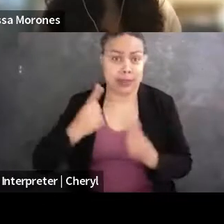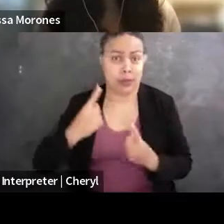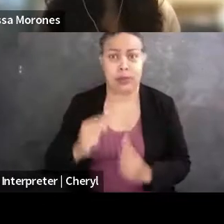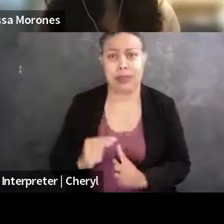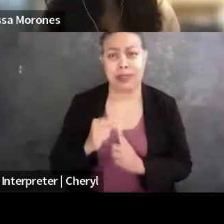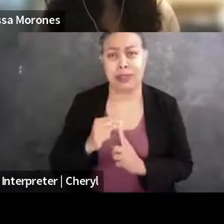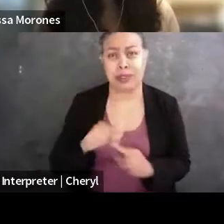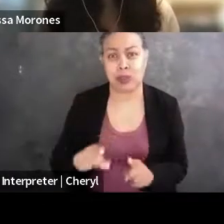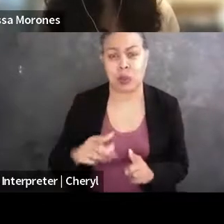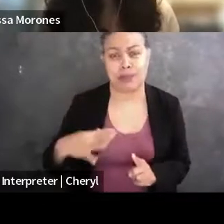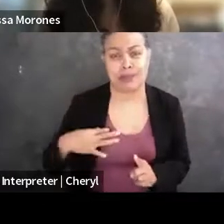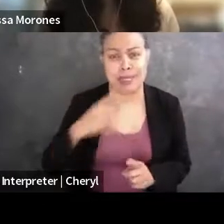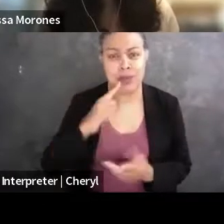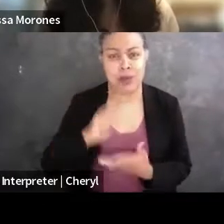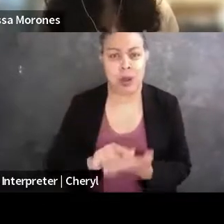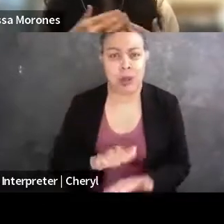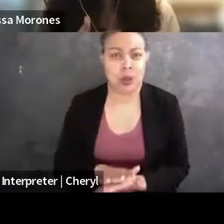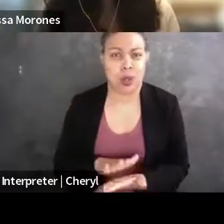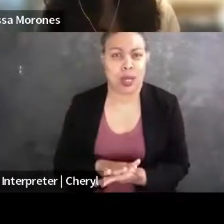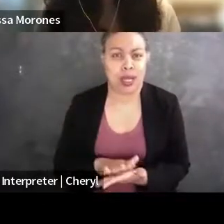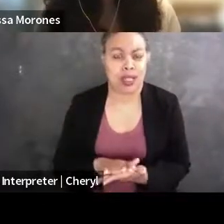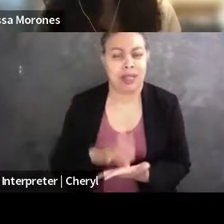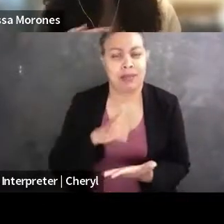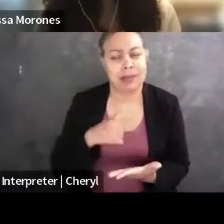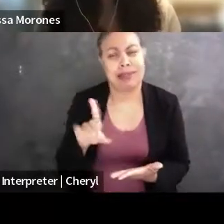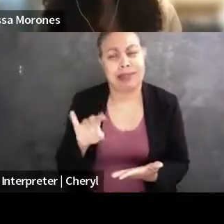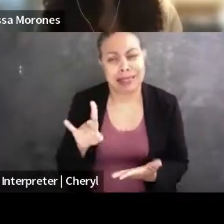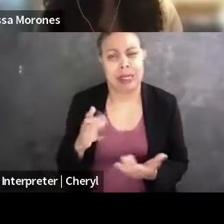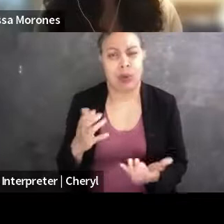'cause I knew I wanted to go into public interest